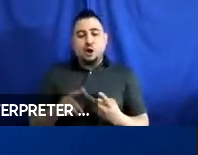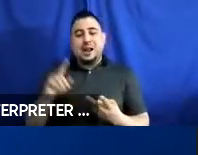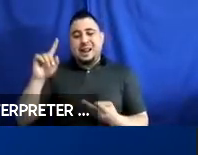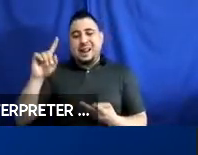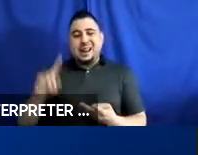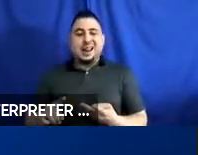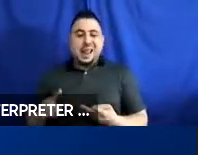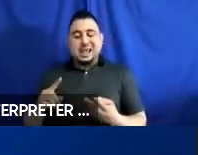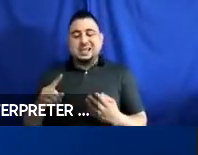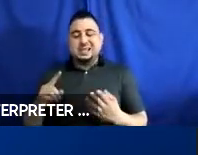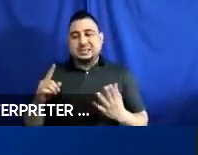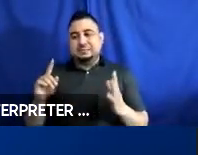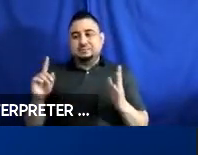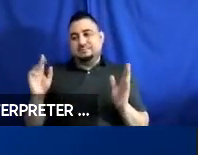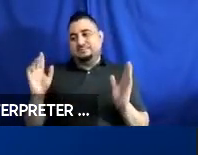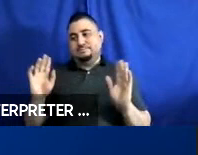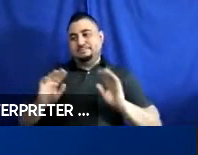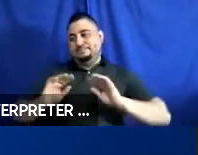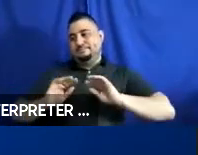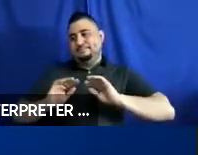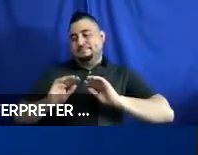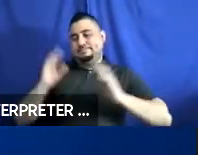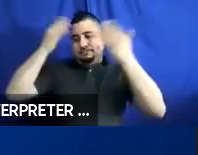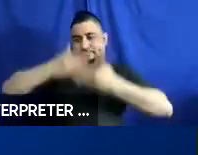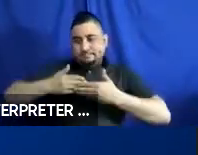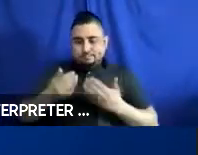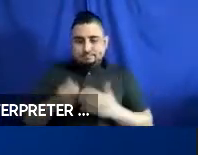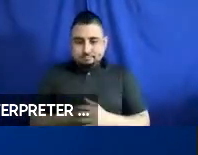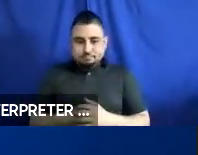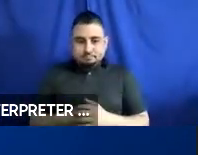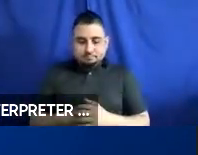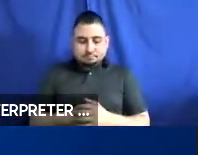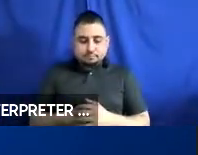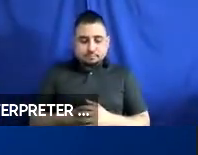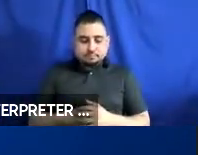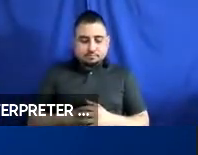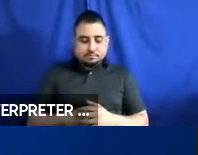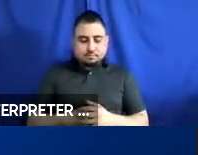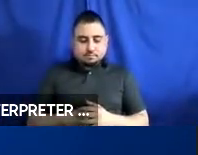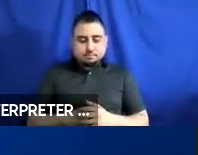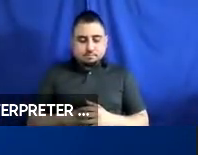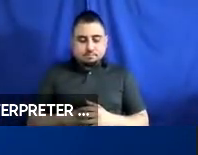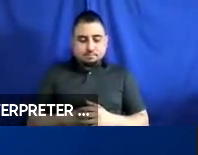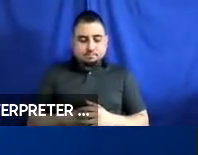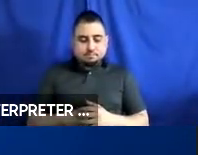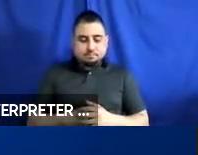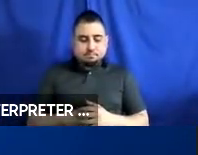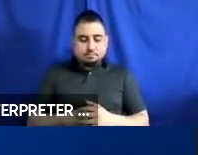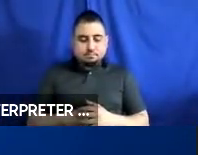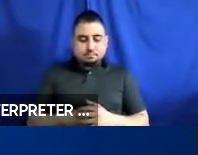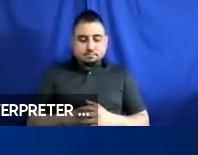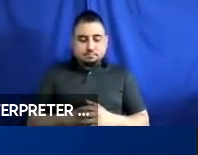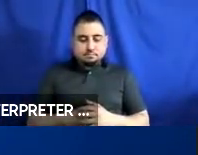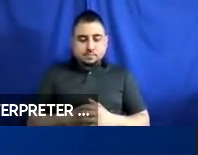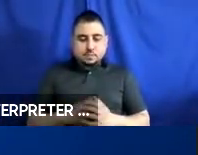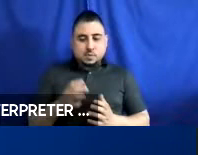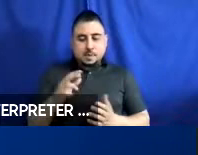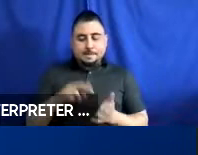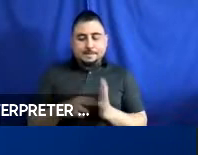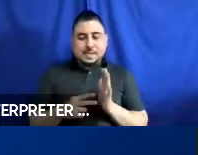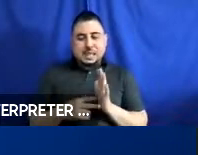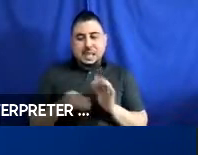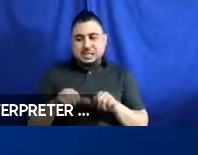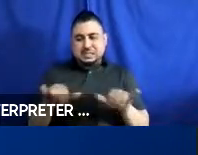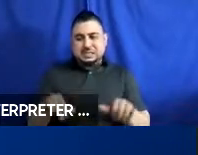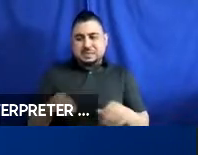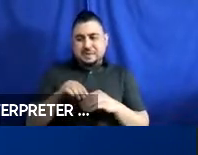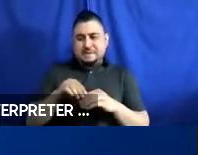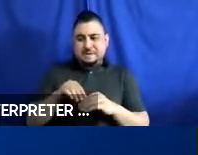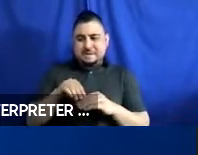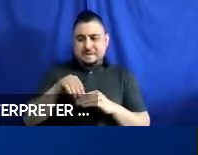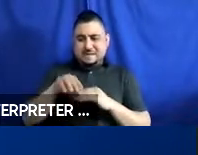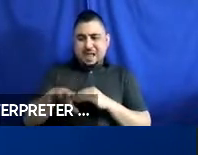So, does that, does that system affect at all the rear suspension of